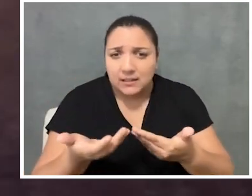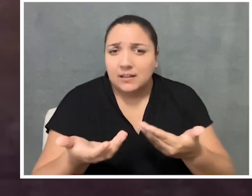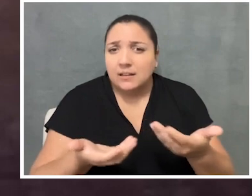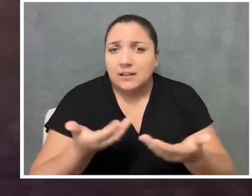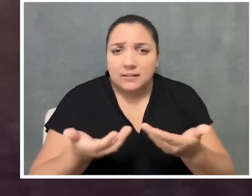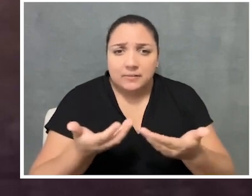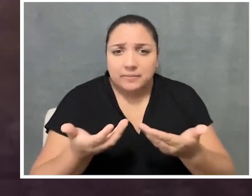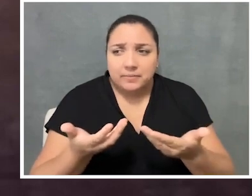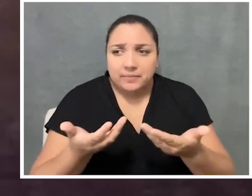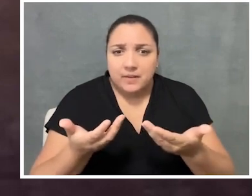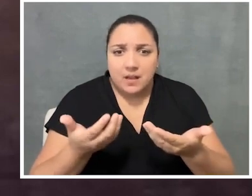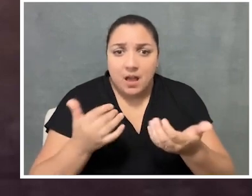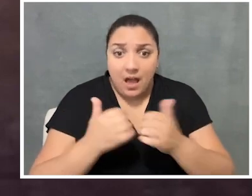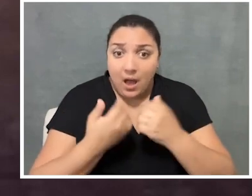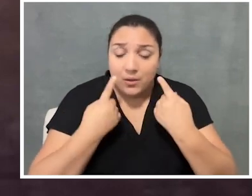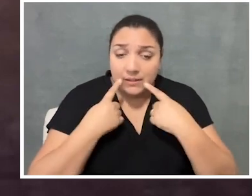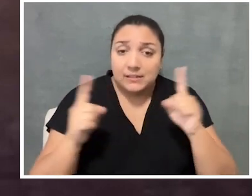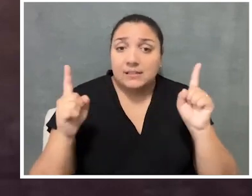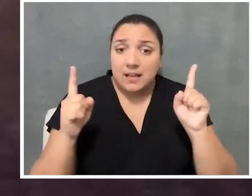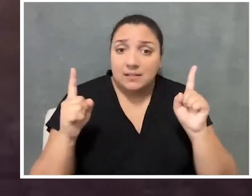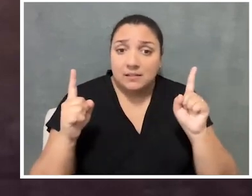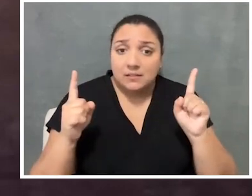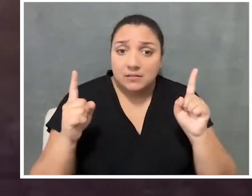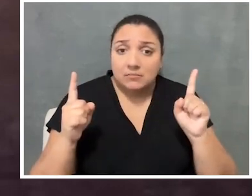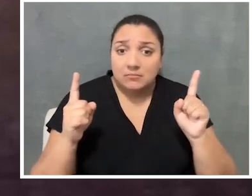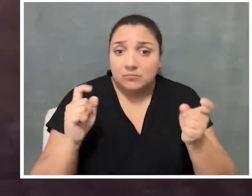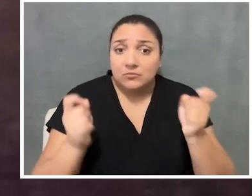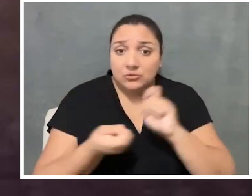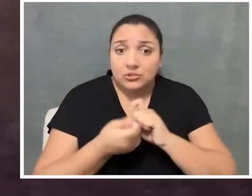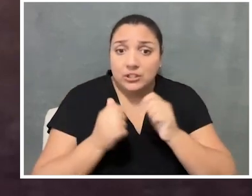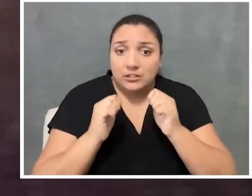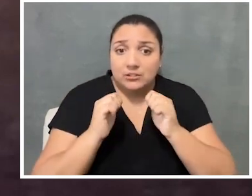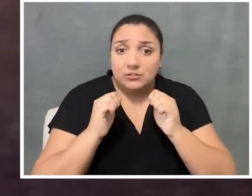and what your process is like, and how the success of that really has